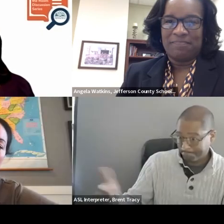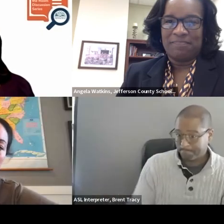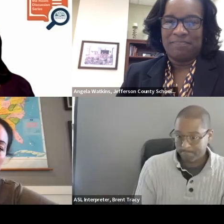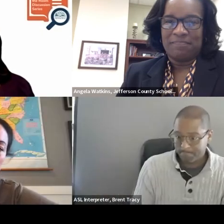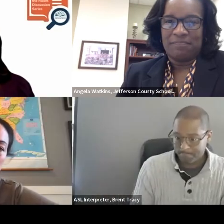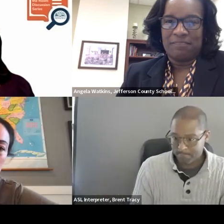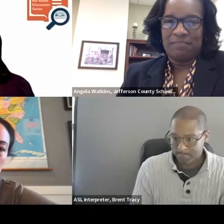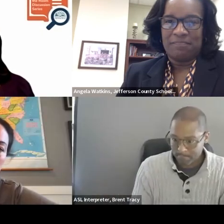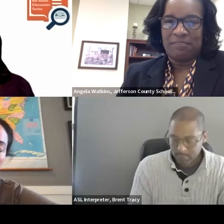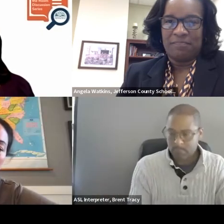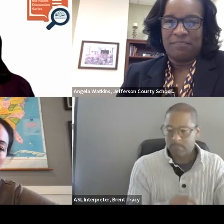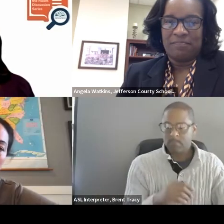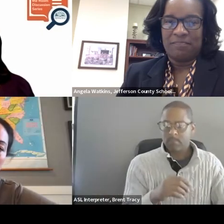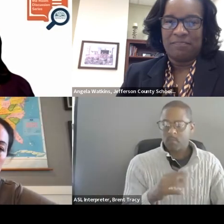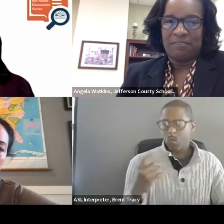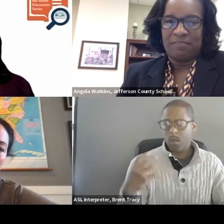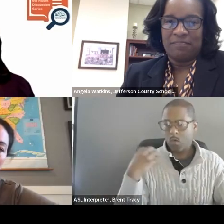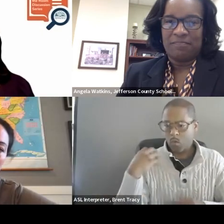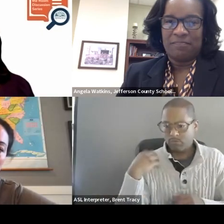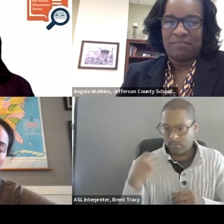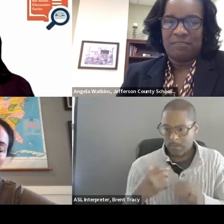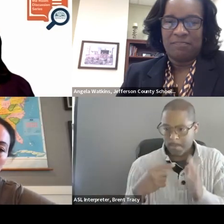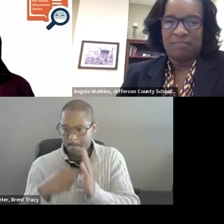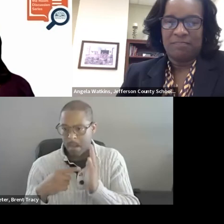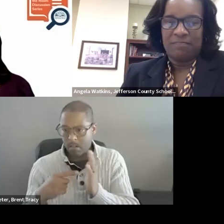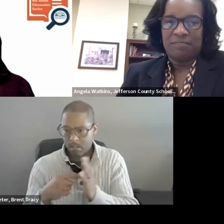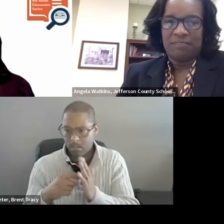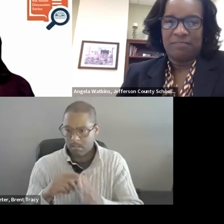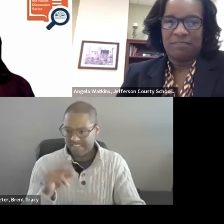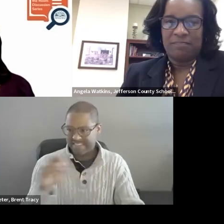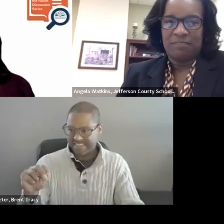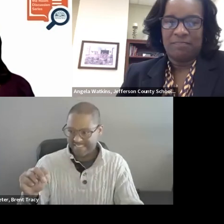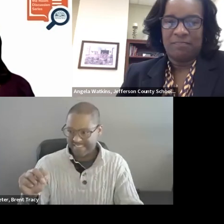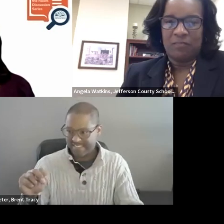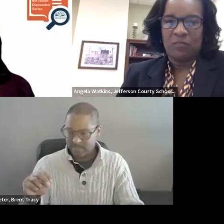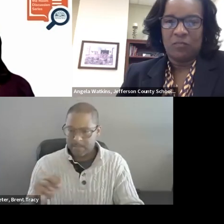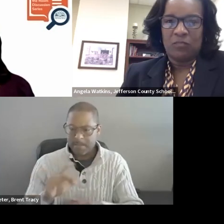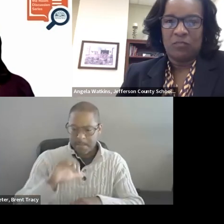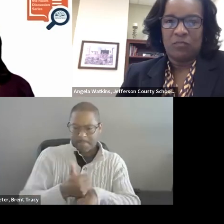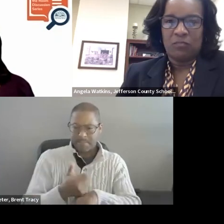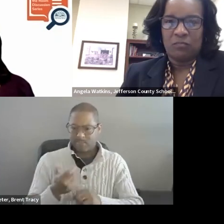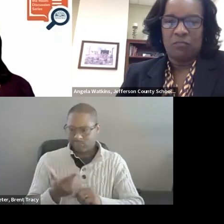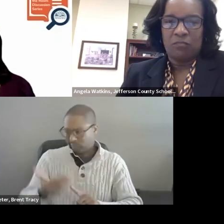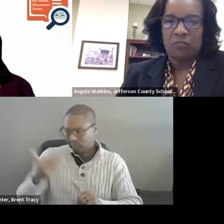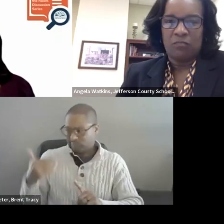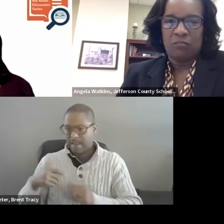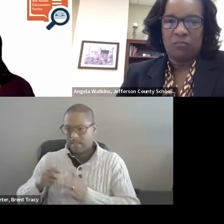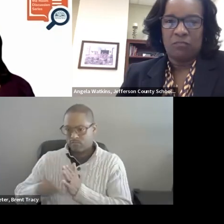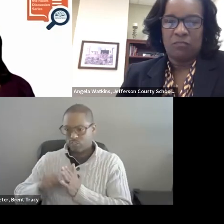model that we used in Tennessee in the chat that was based on a large research project. I thought the most unique thing to mention from that was